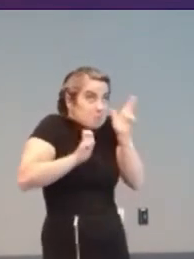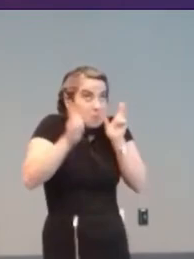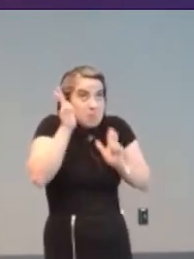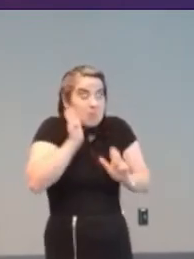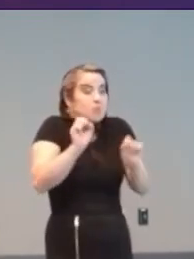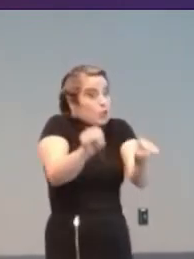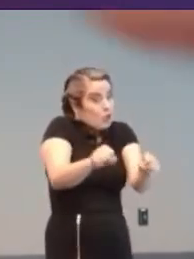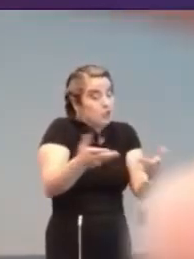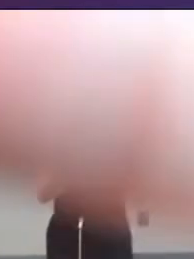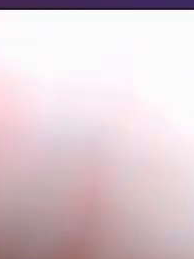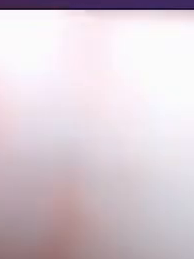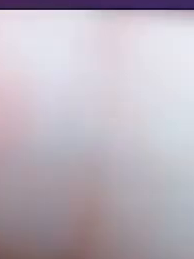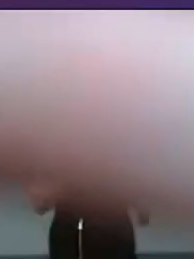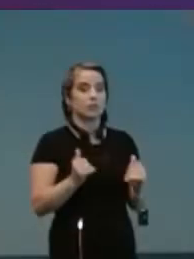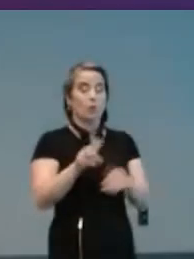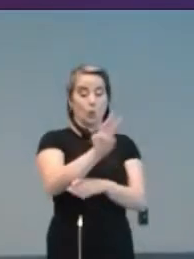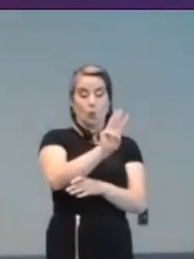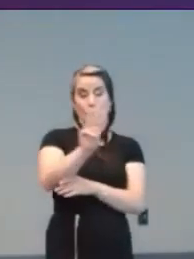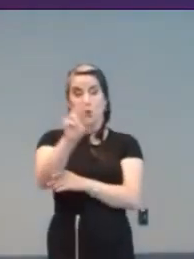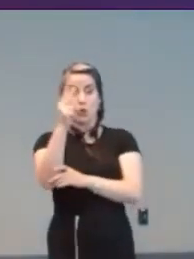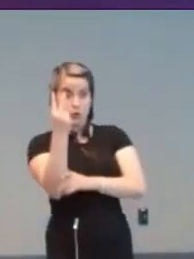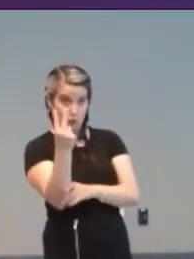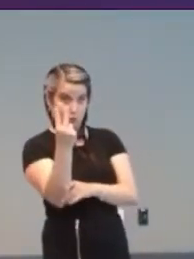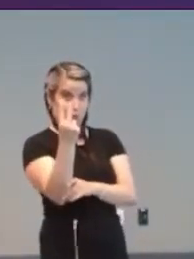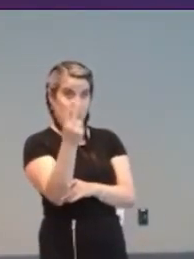In the hell of World War II, knowledge accelerated